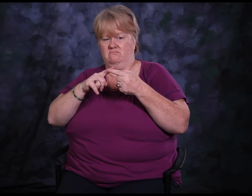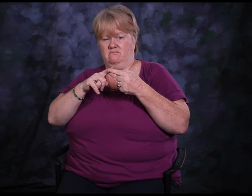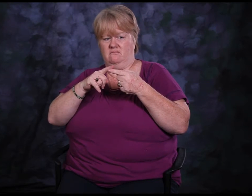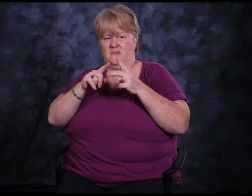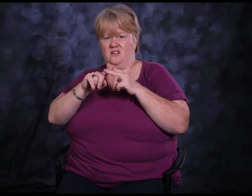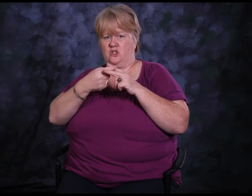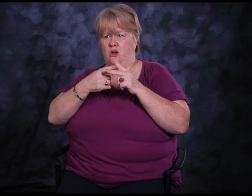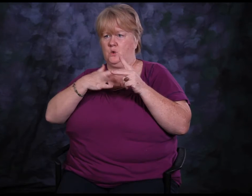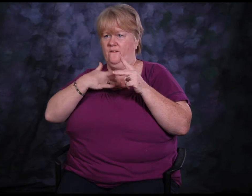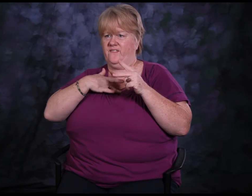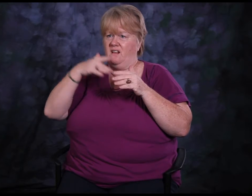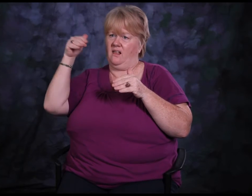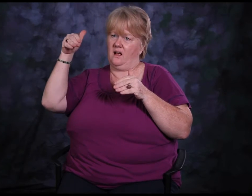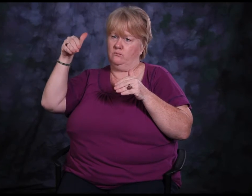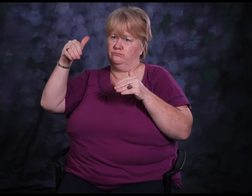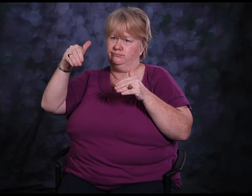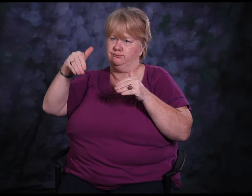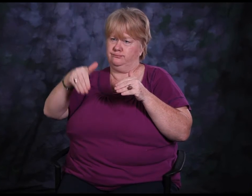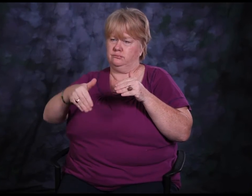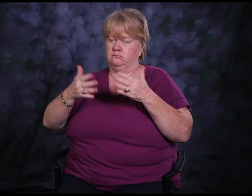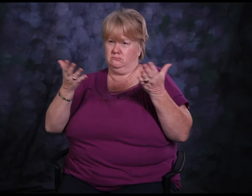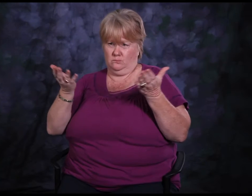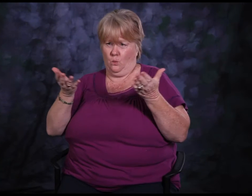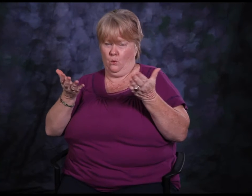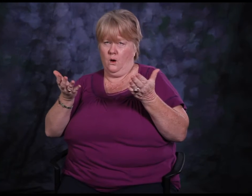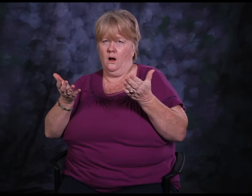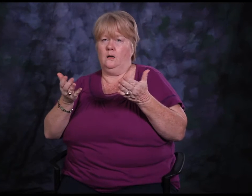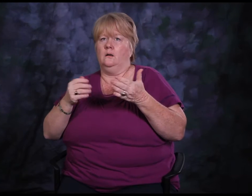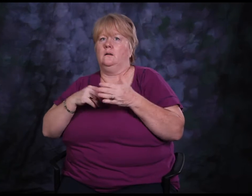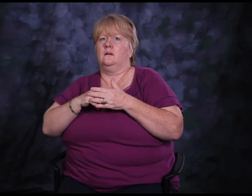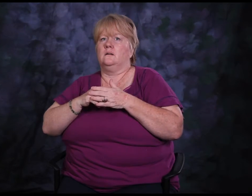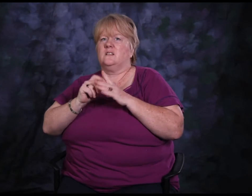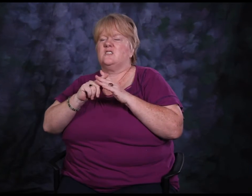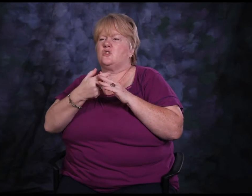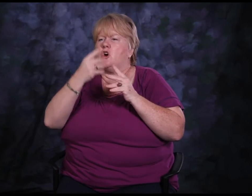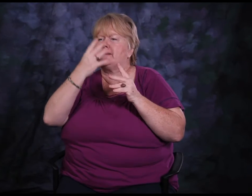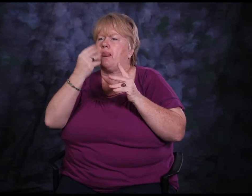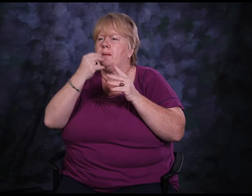When I started to decline, I realized that I was sleeping way too many hours per night.